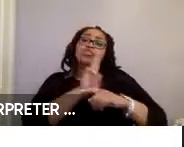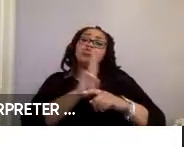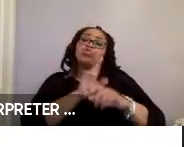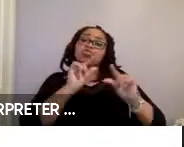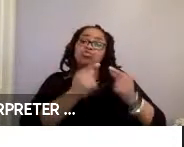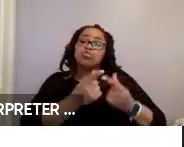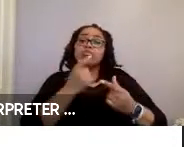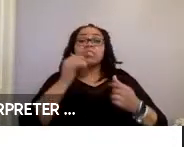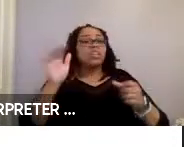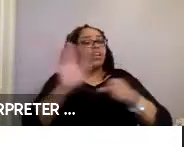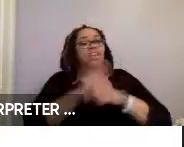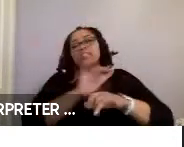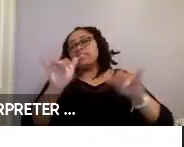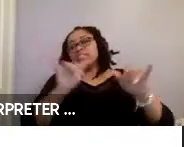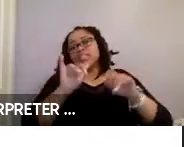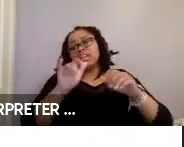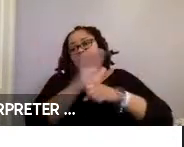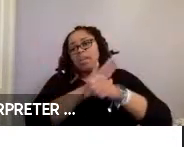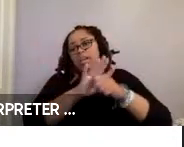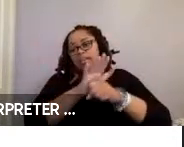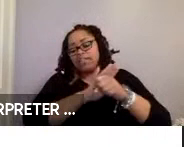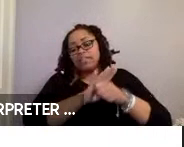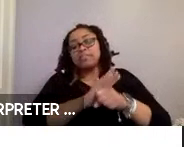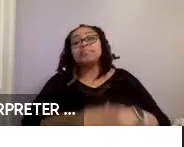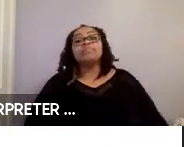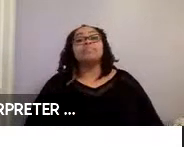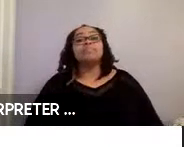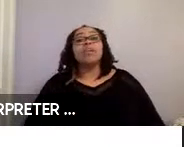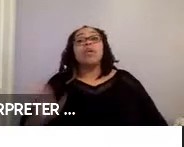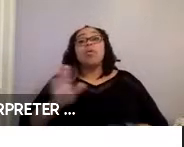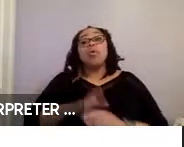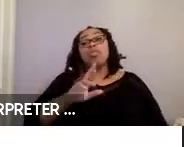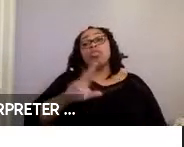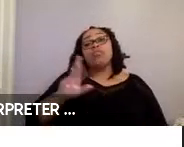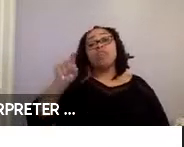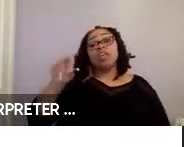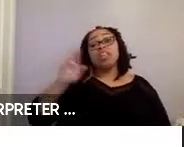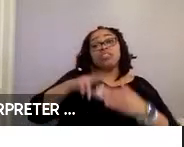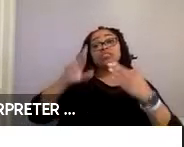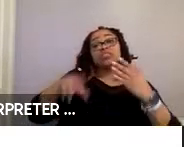cover the same surface area. The image on the right shows the results for the semi-automated